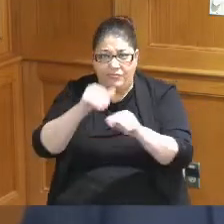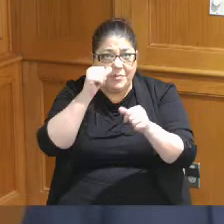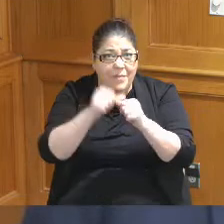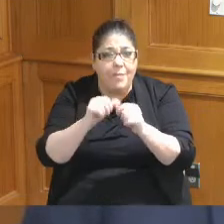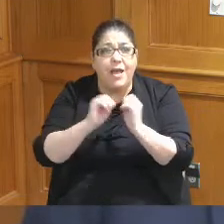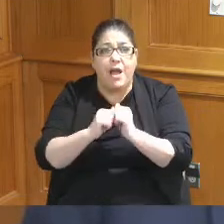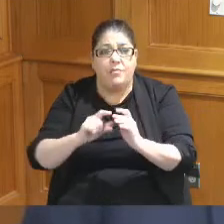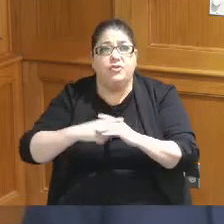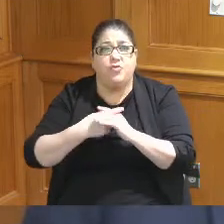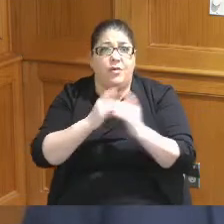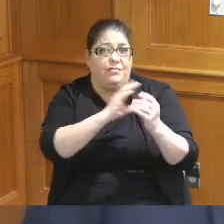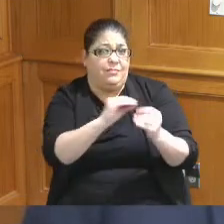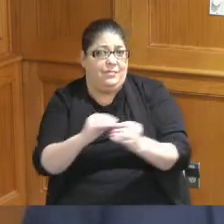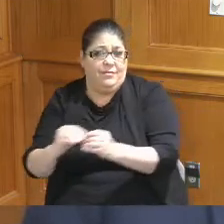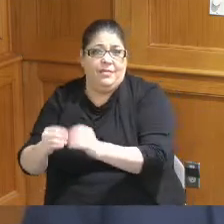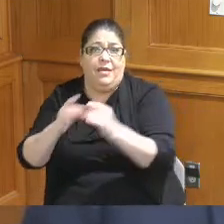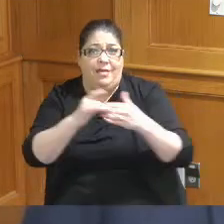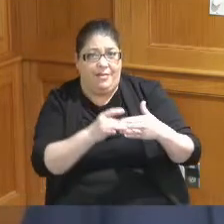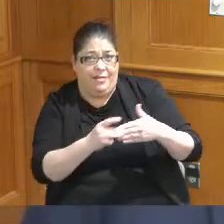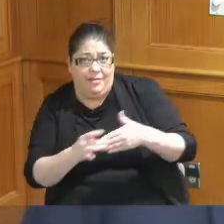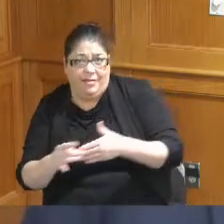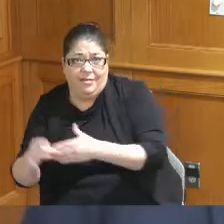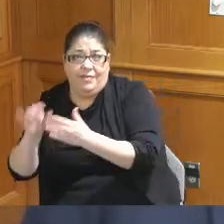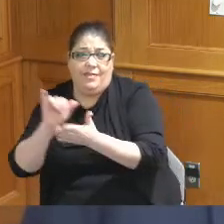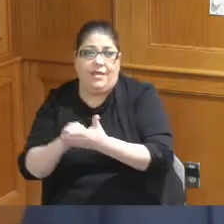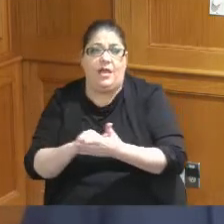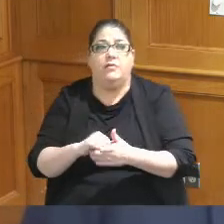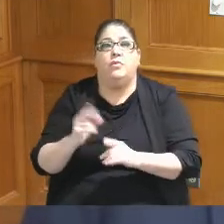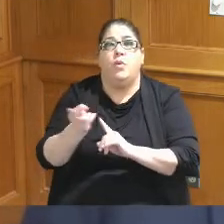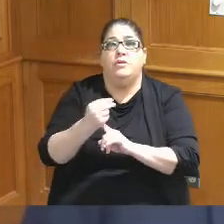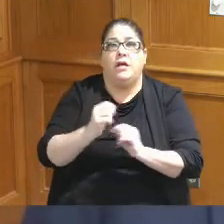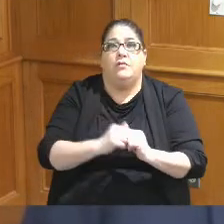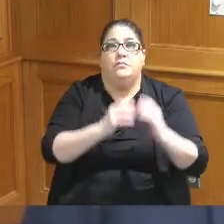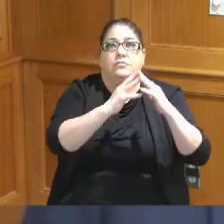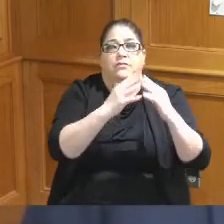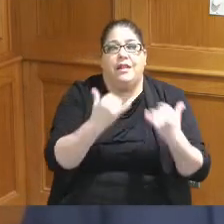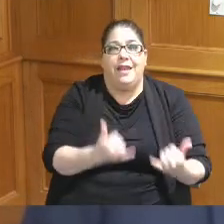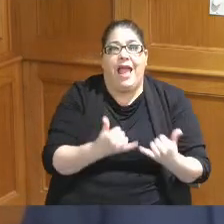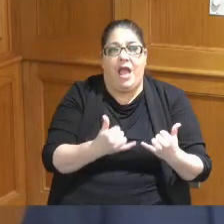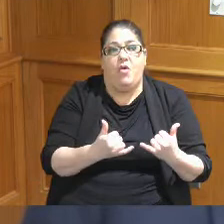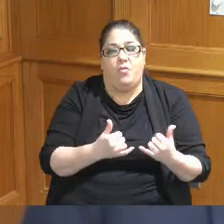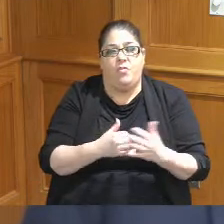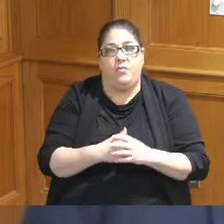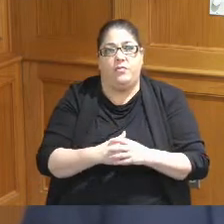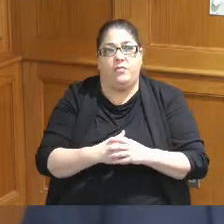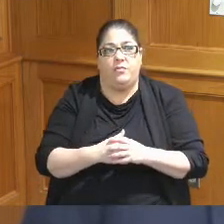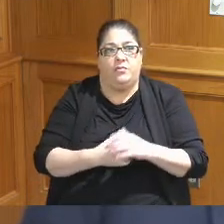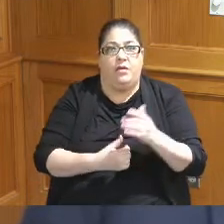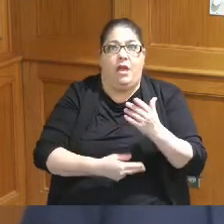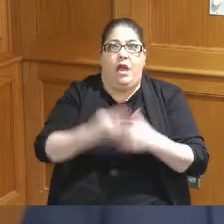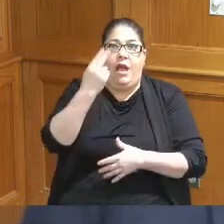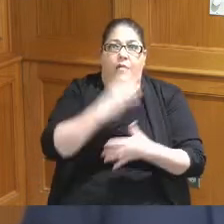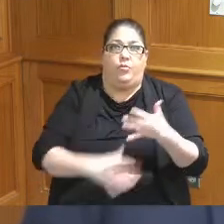where we started and so the hotel going up now is a very high priority for this Commission it